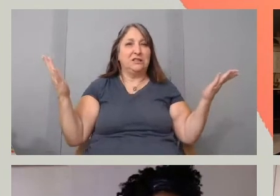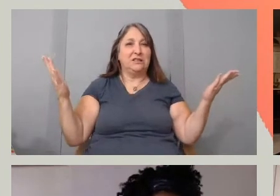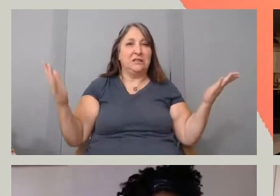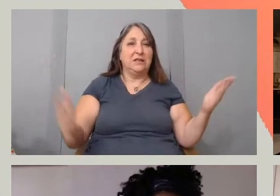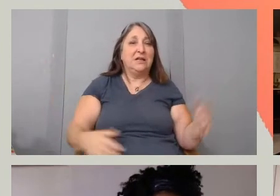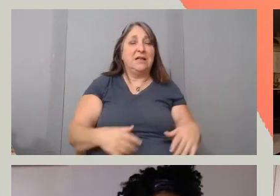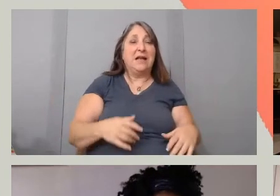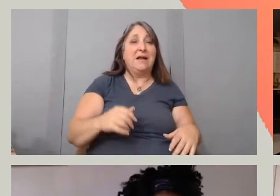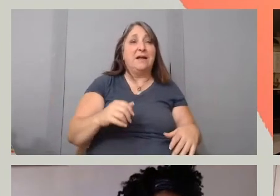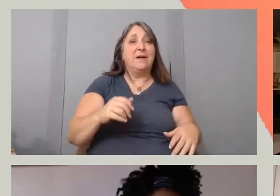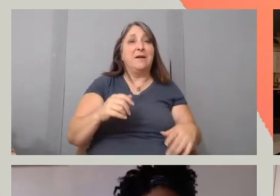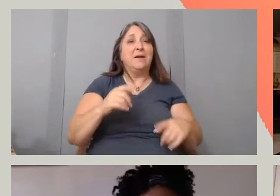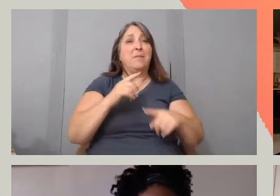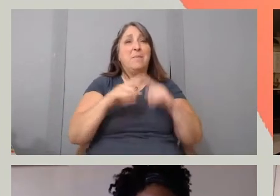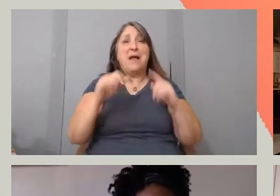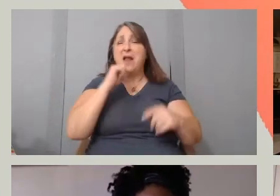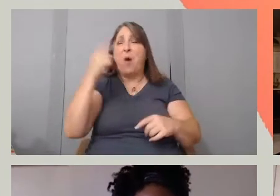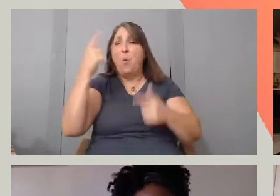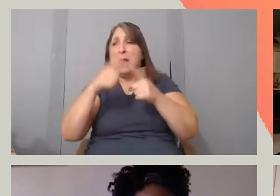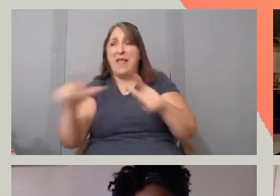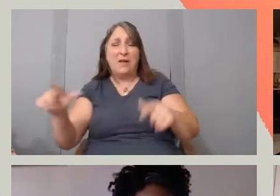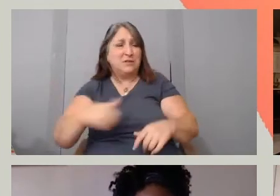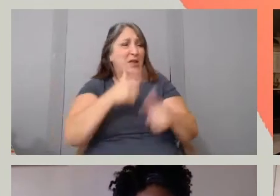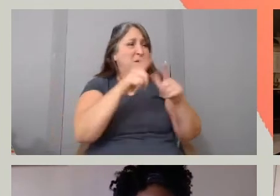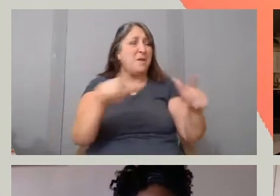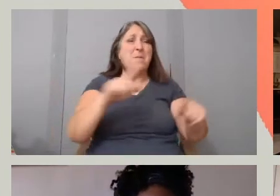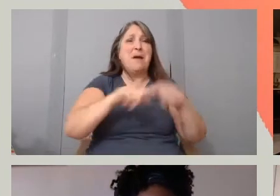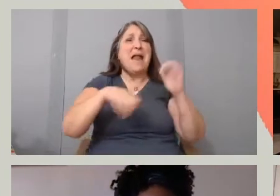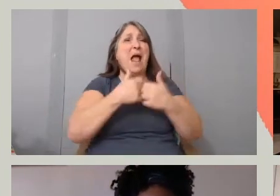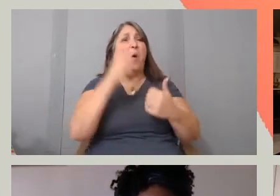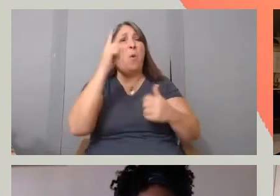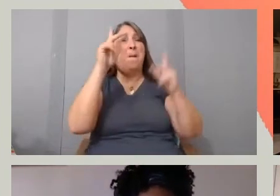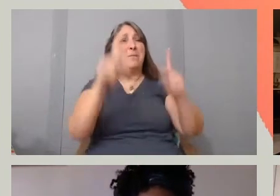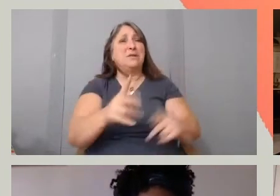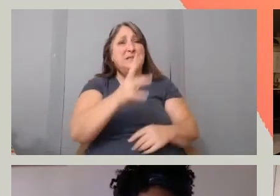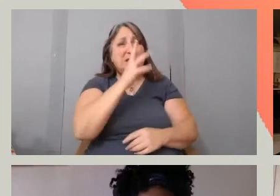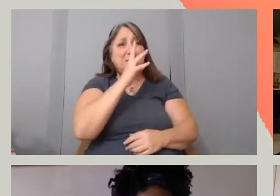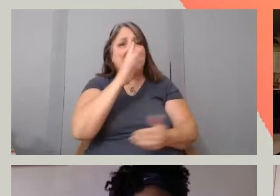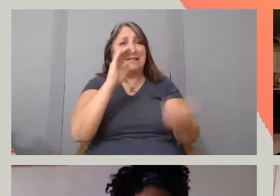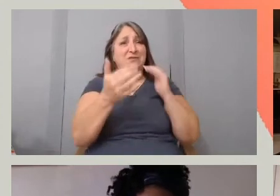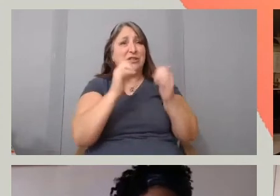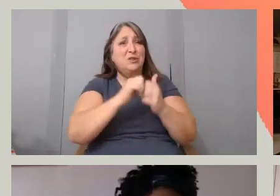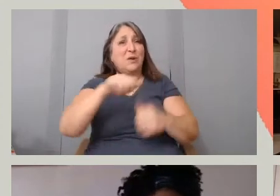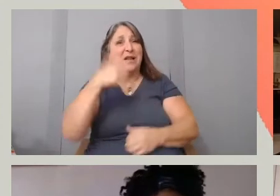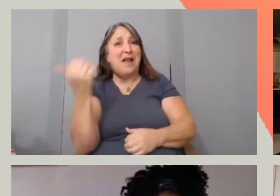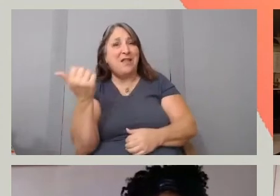but a way one person speaks versus another. And that could be the focus that we wanna really highlight.